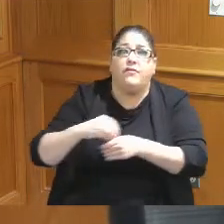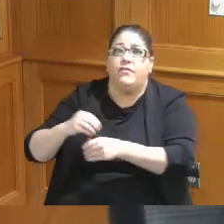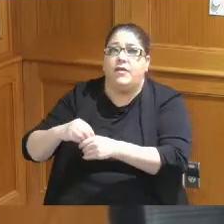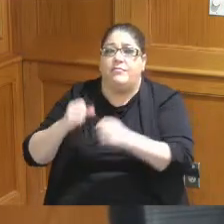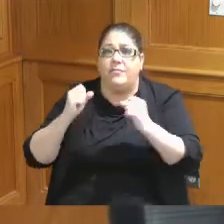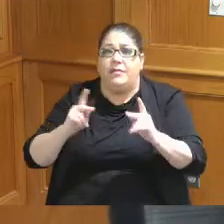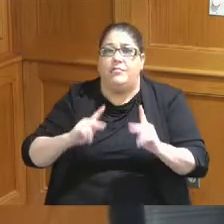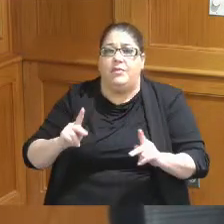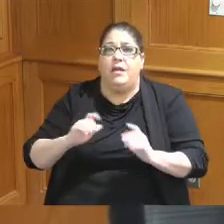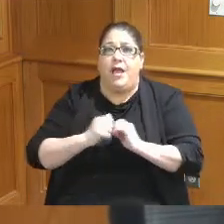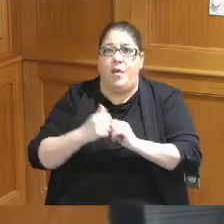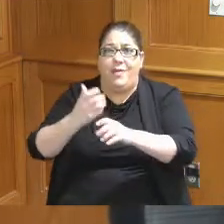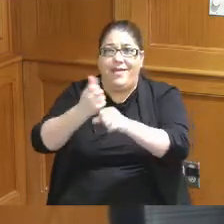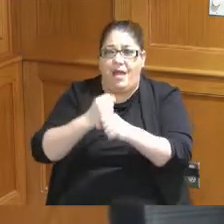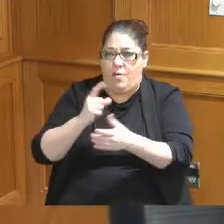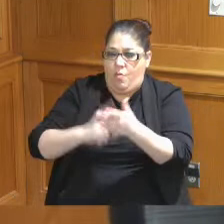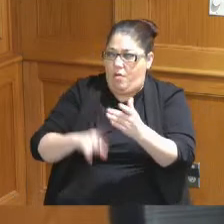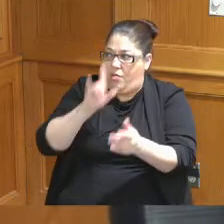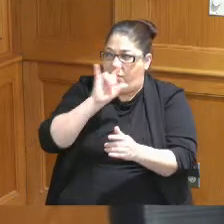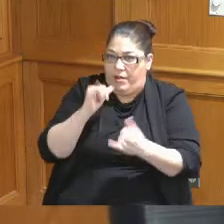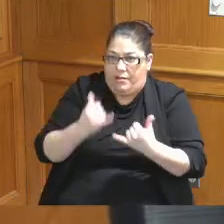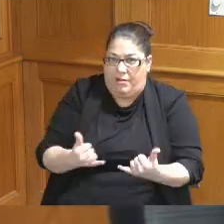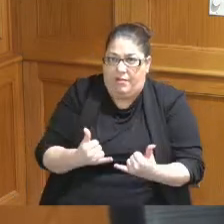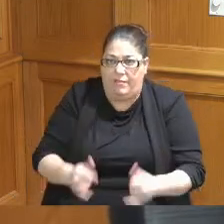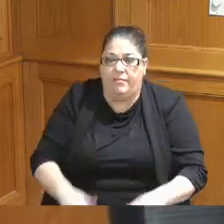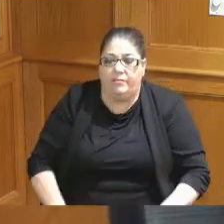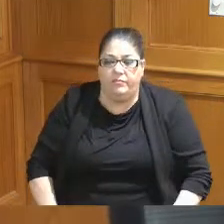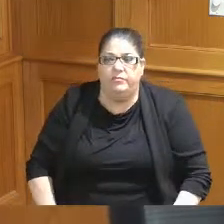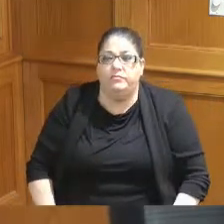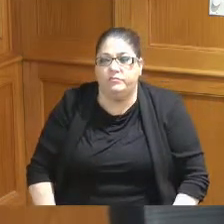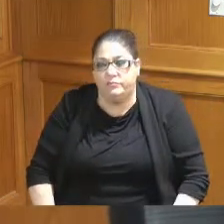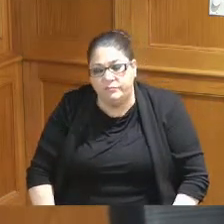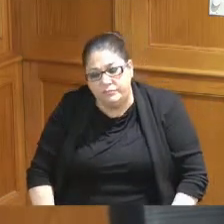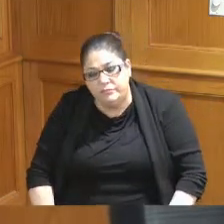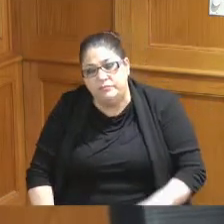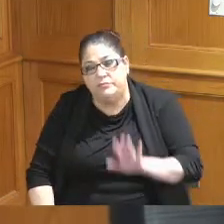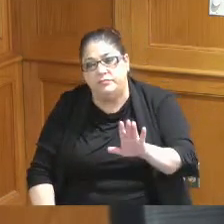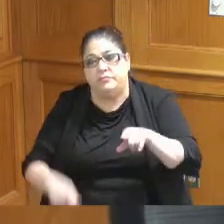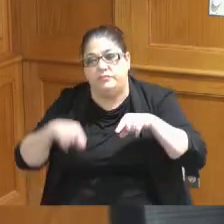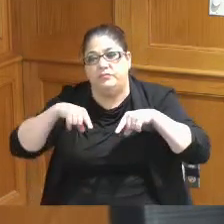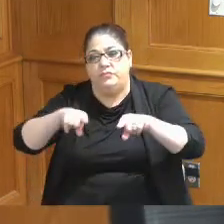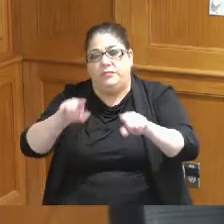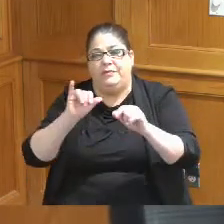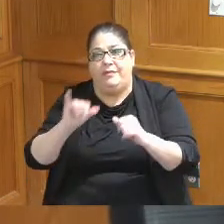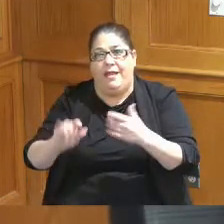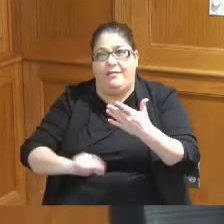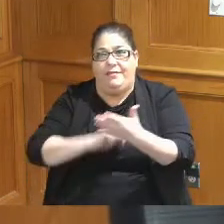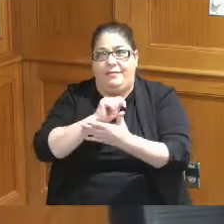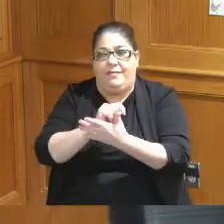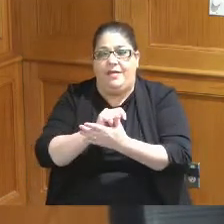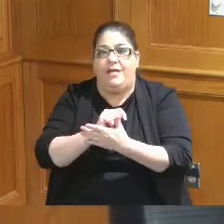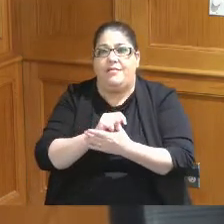the convention center that we have during that Convention Center it was the first public project